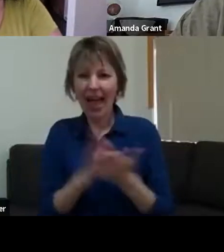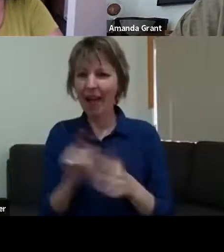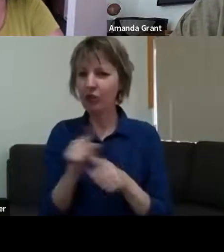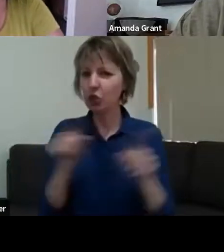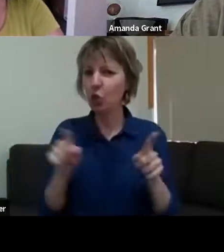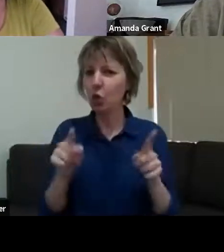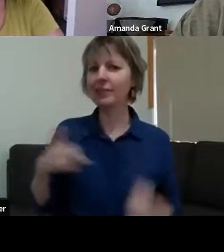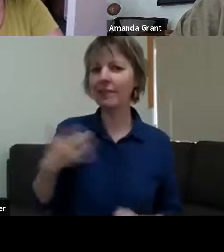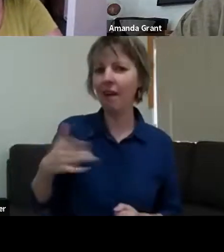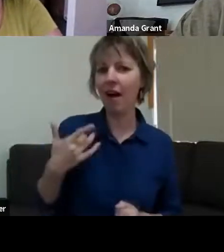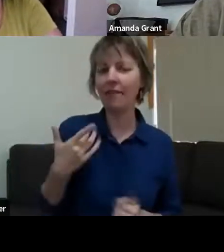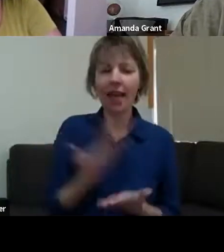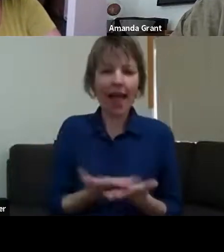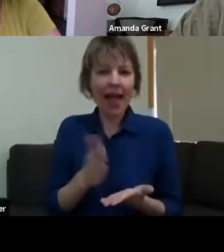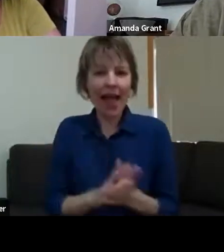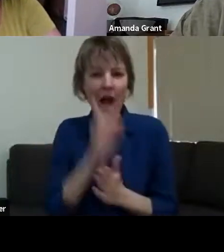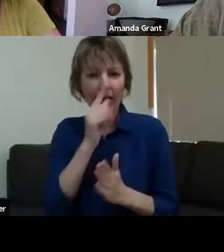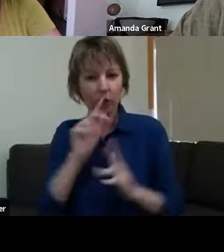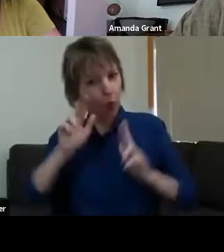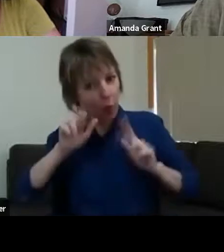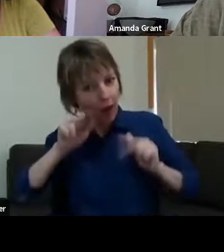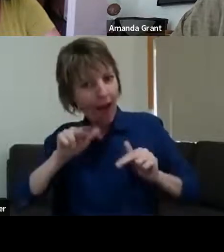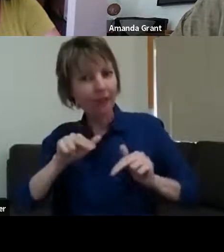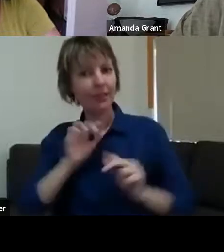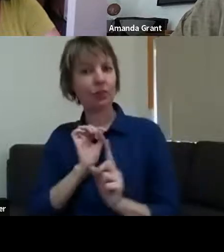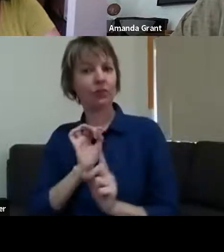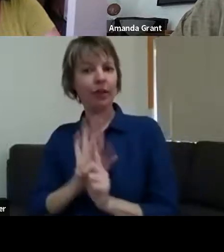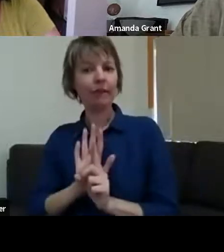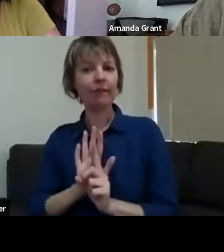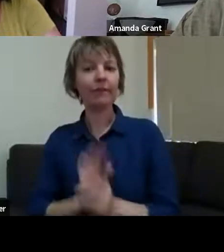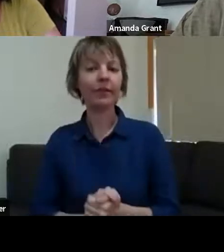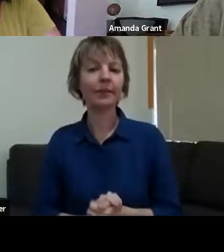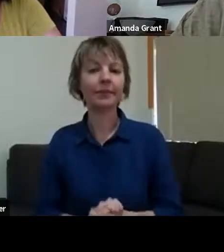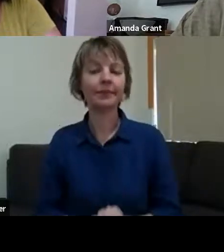of yourselves? >> VANESSA KEENAN: I'm happy to go first, if you guys